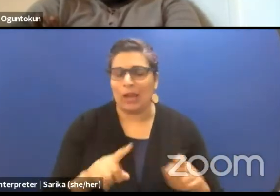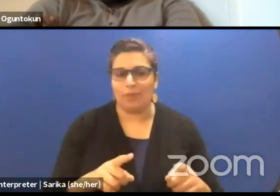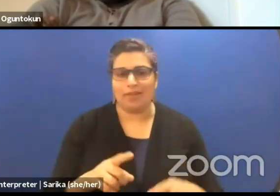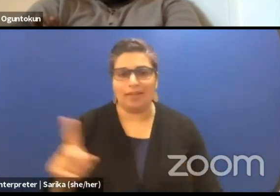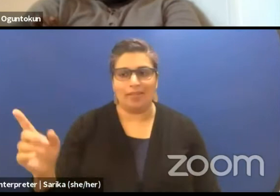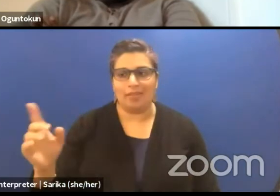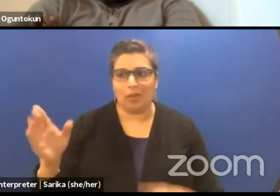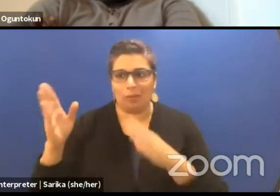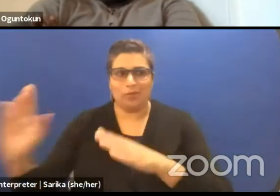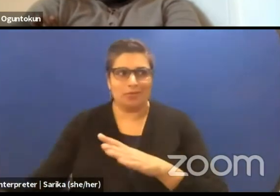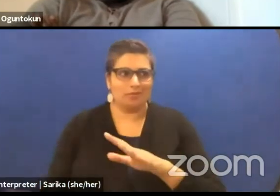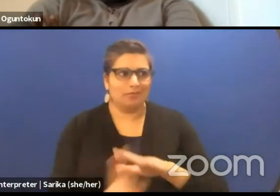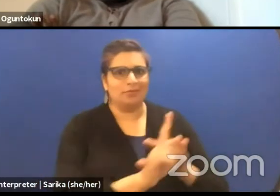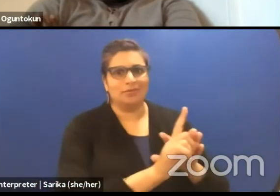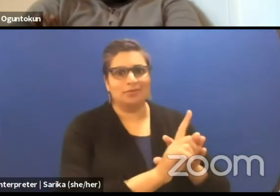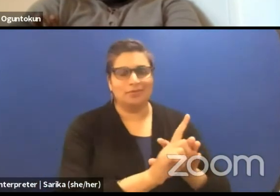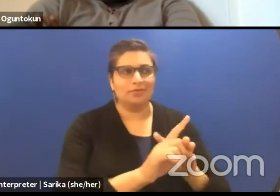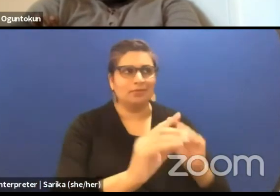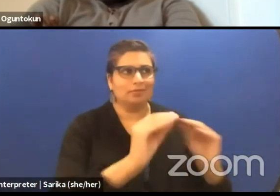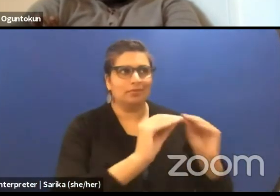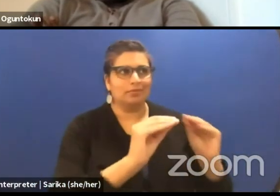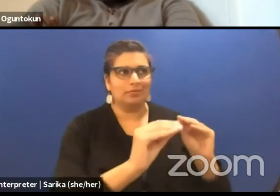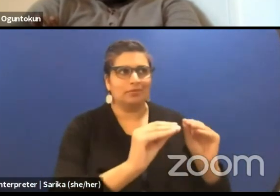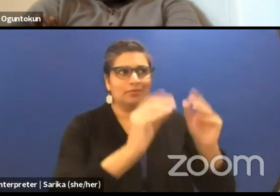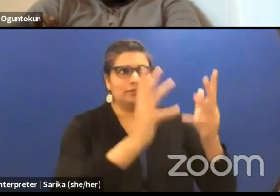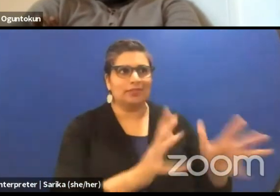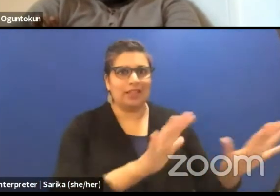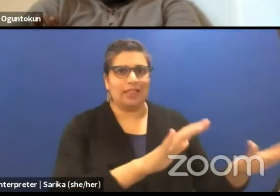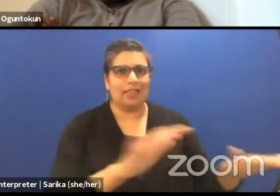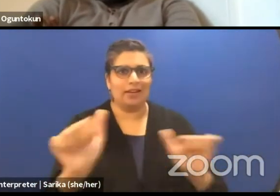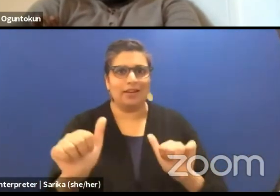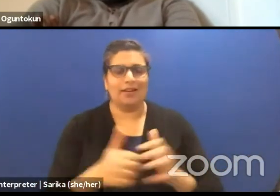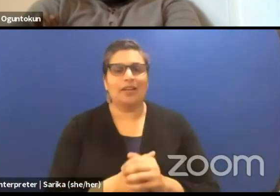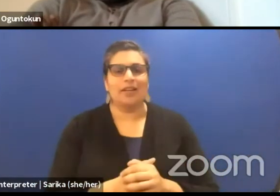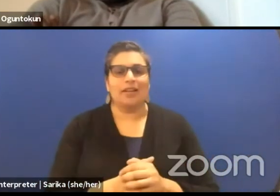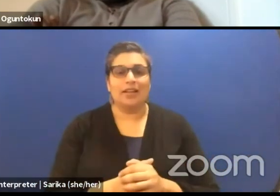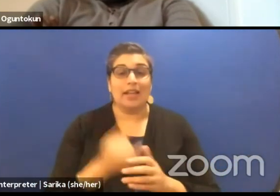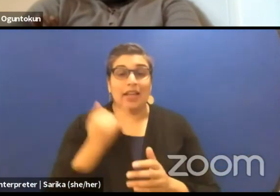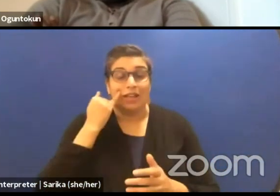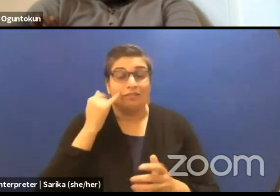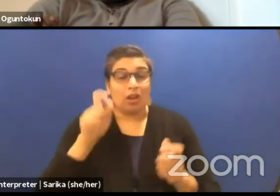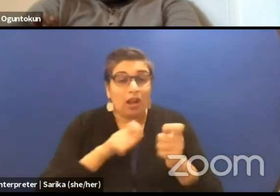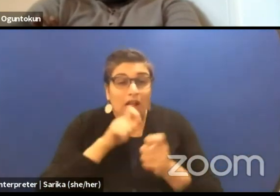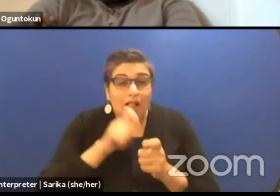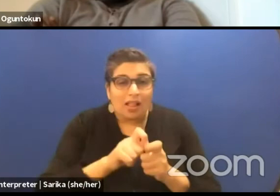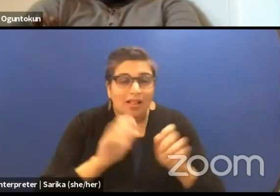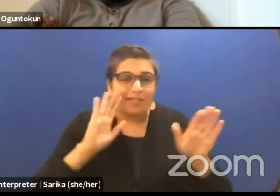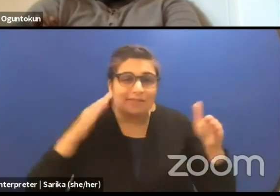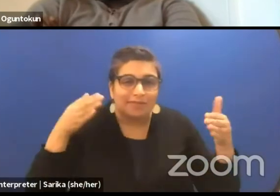that comes and fixes things like in a car. And if you think of something more specific to what you're doing and therefore specific